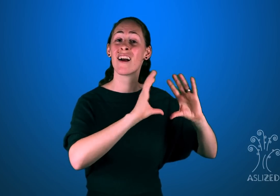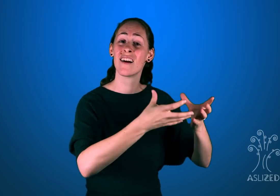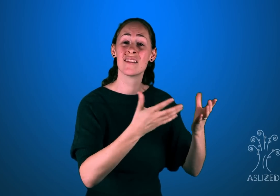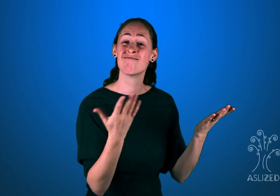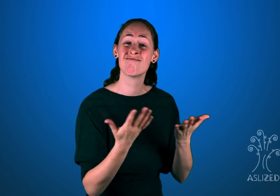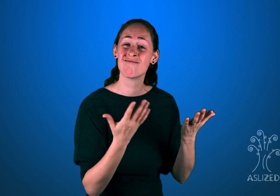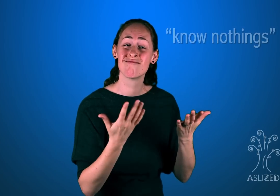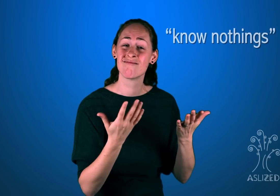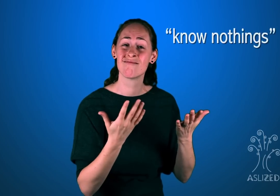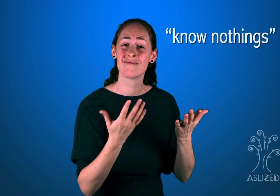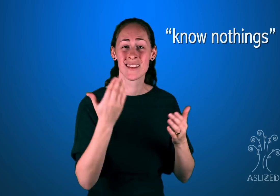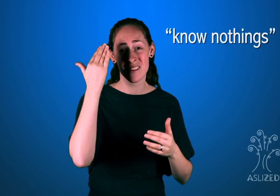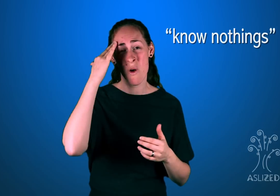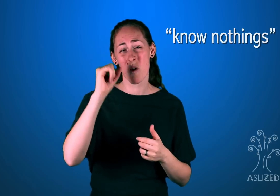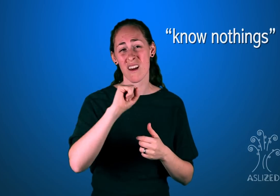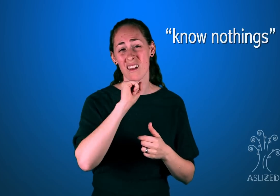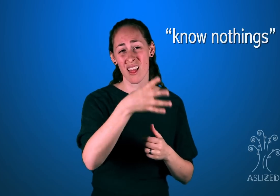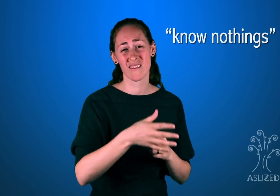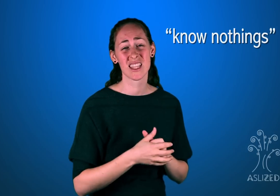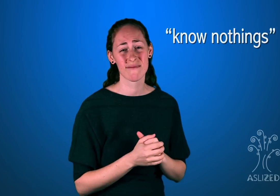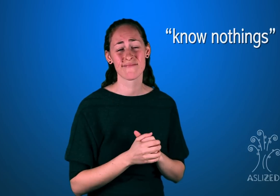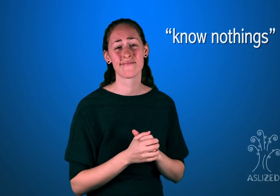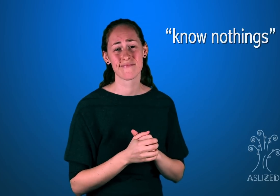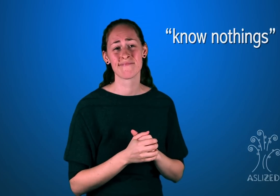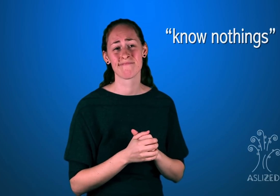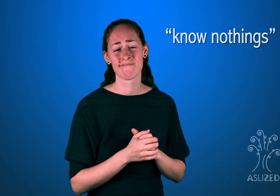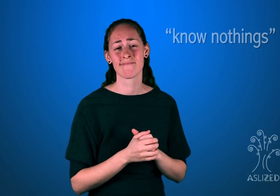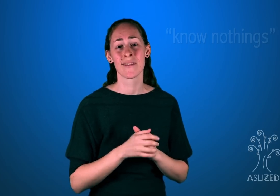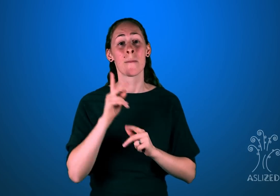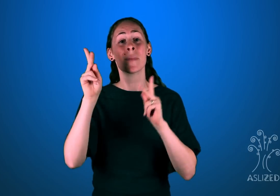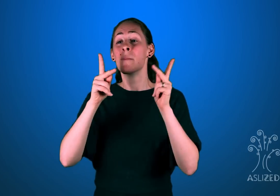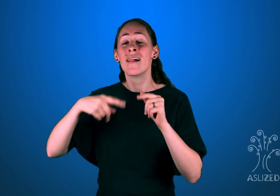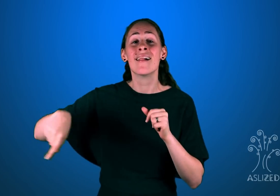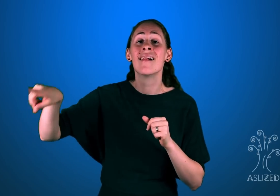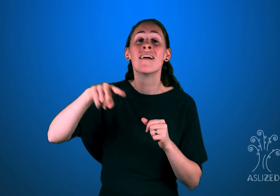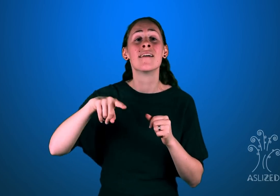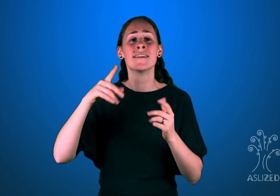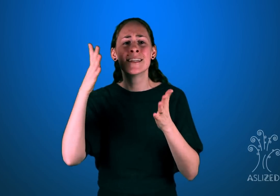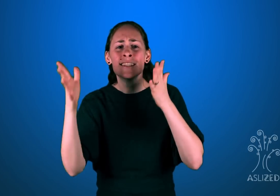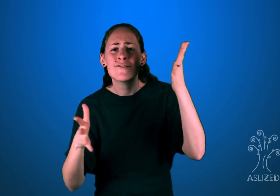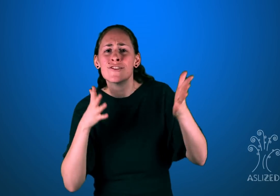they are in a category called "know nothings". Additionally, people that gesture to communicate